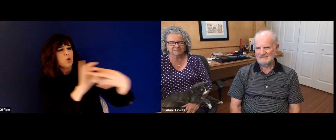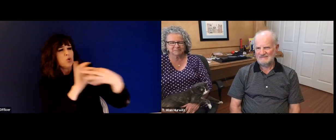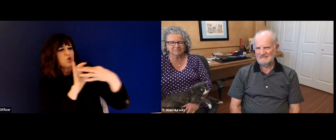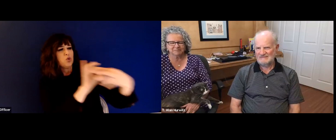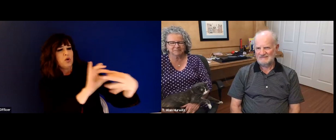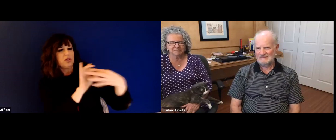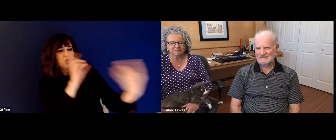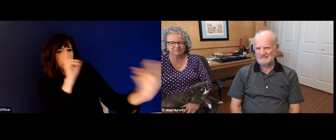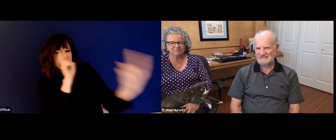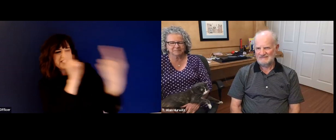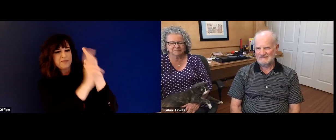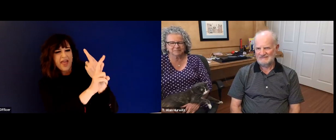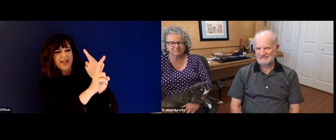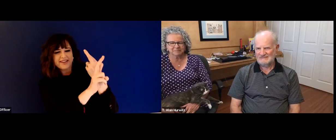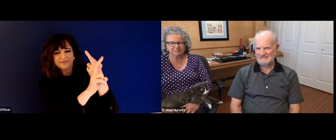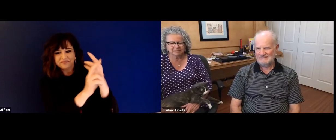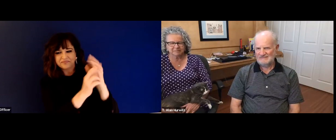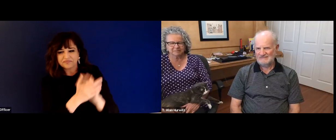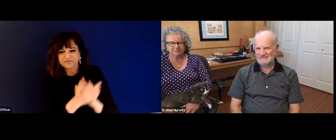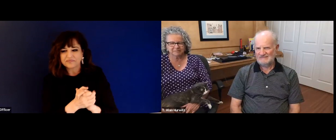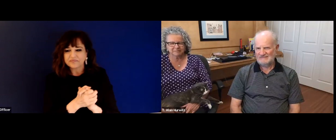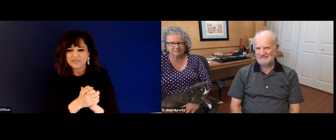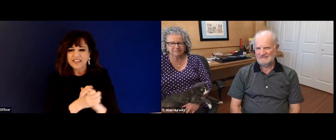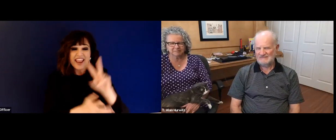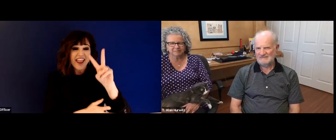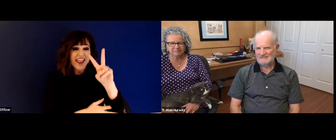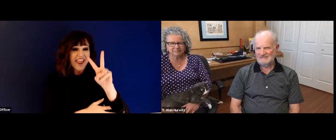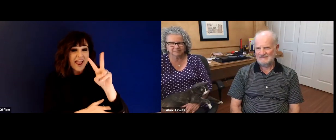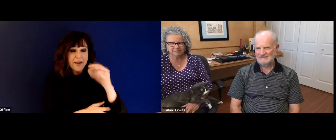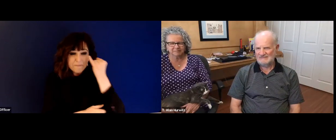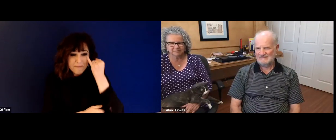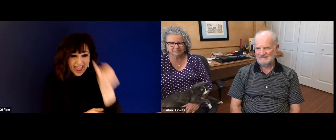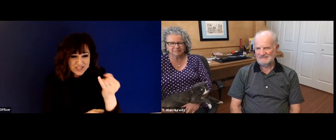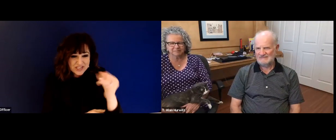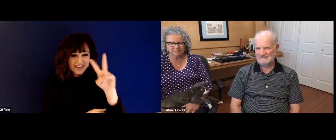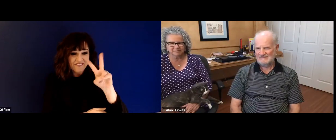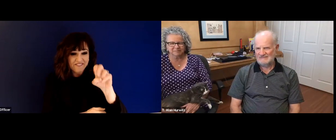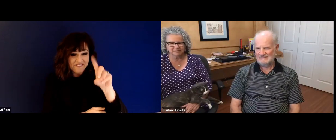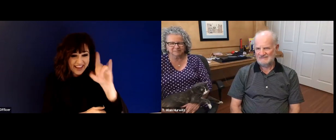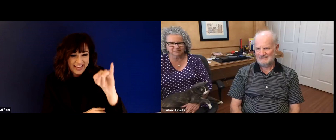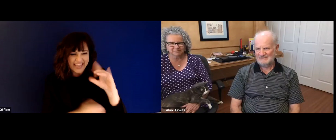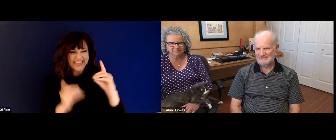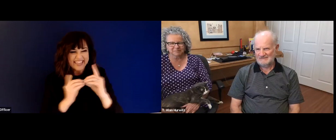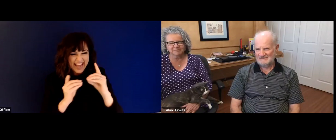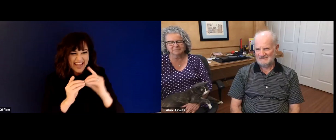see her by his side is characterized by admiration, and